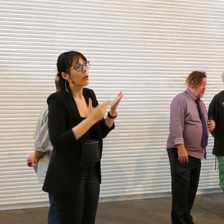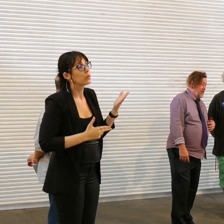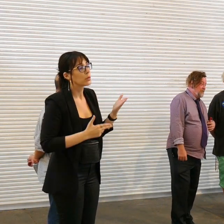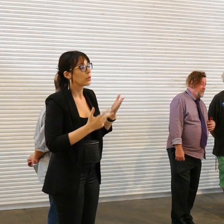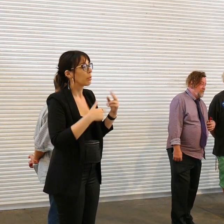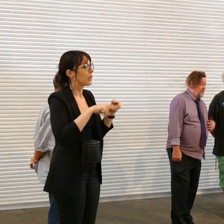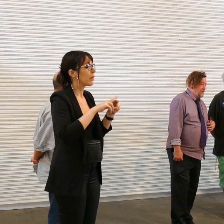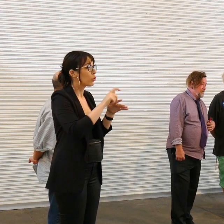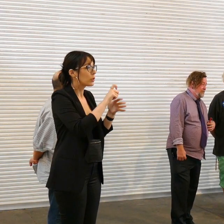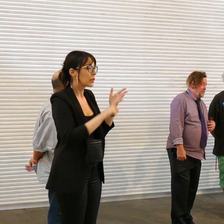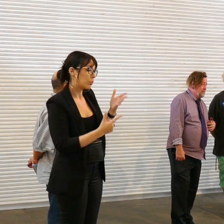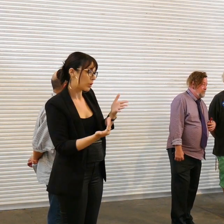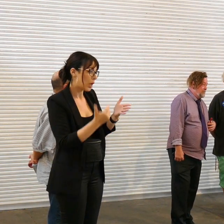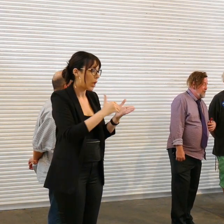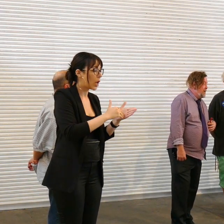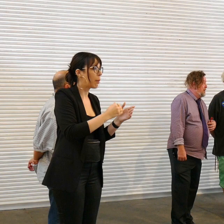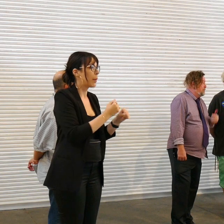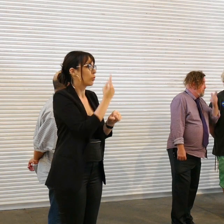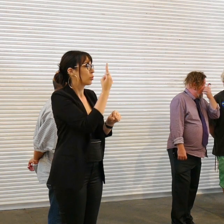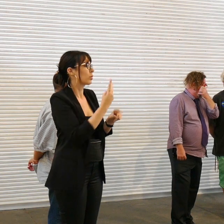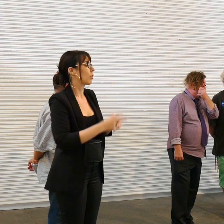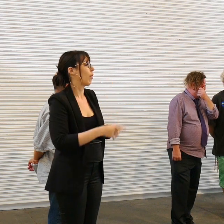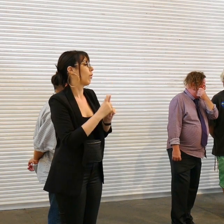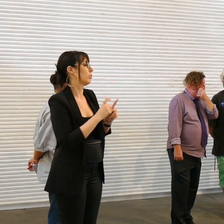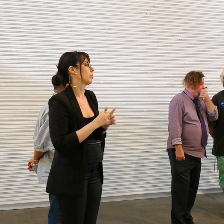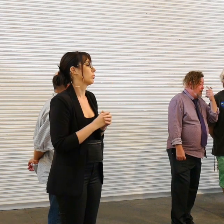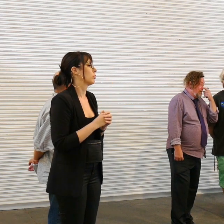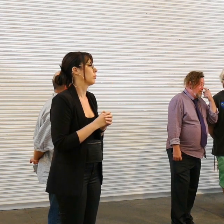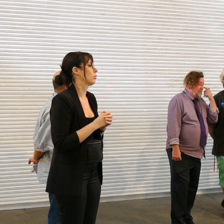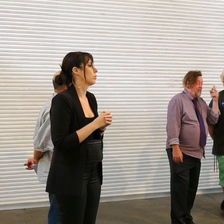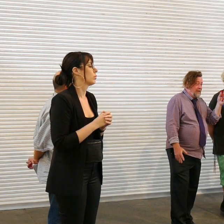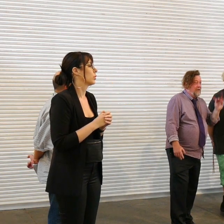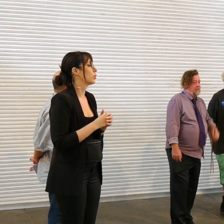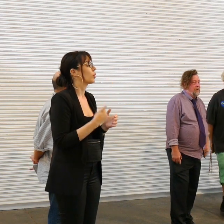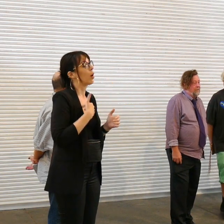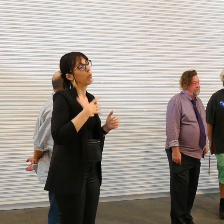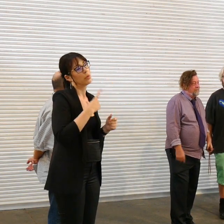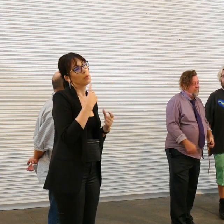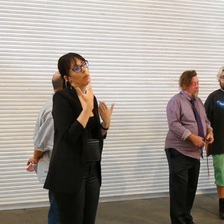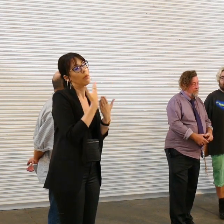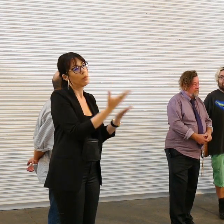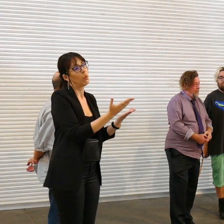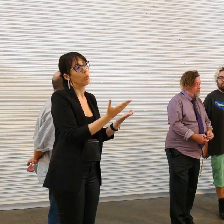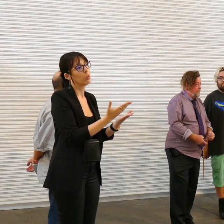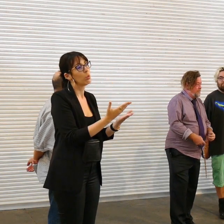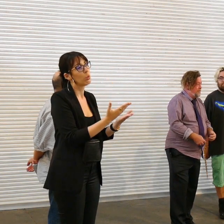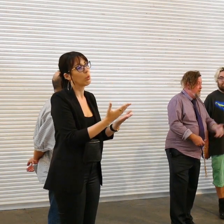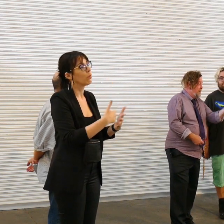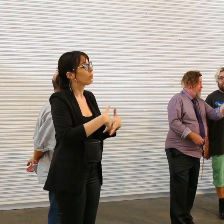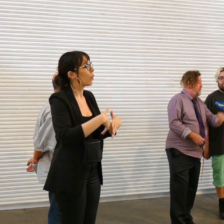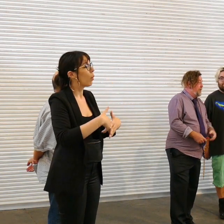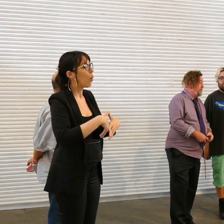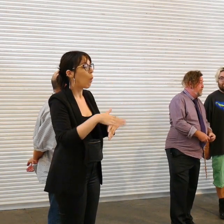twice as difficult and so yeah I'd like to thank everyone all the sponsors especially